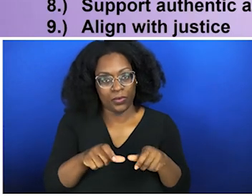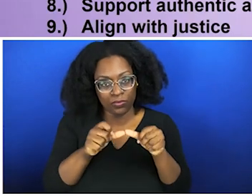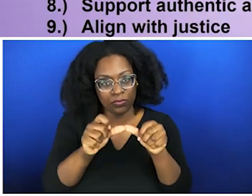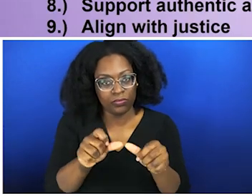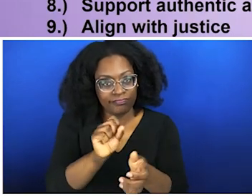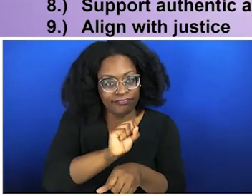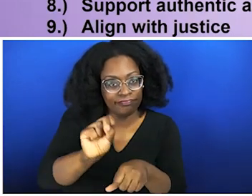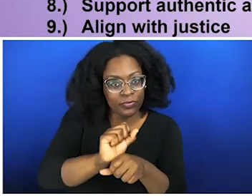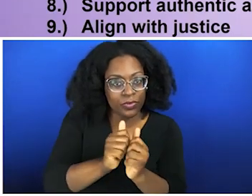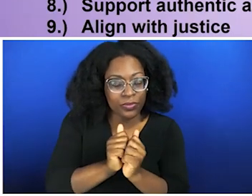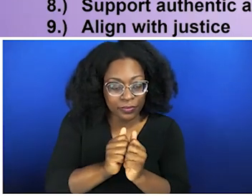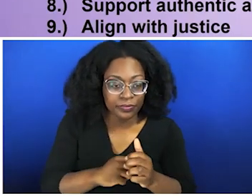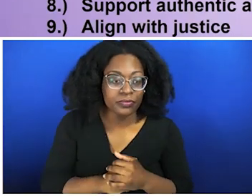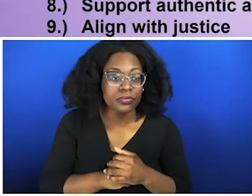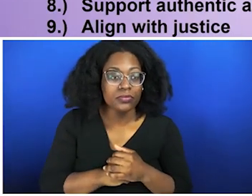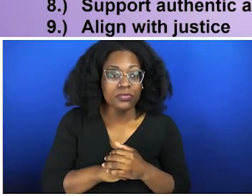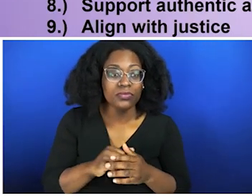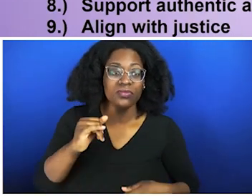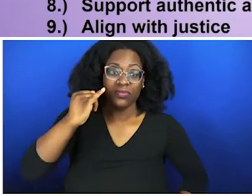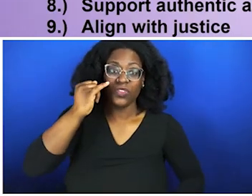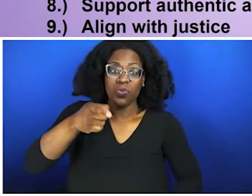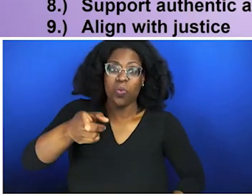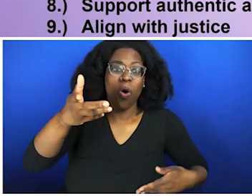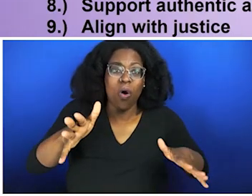mean by that? Because by focusing on decolonizing, you're already going to get to diversity and